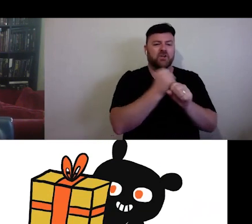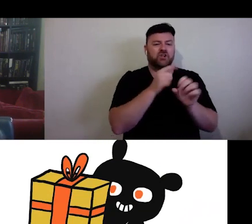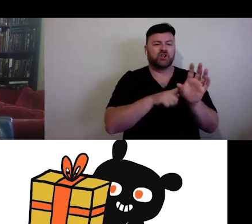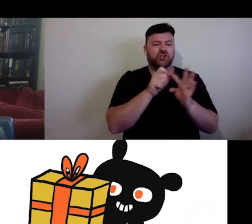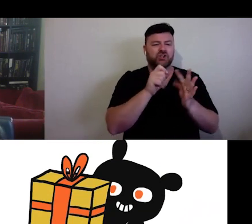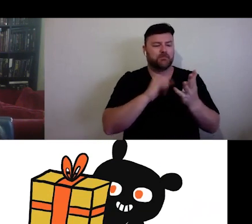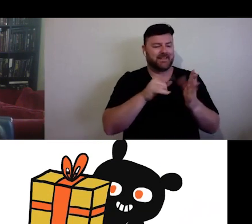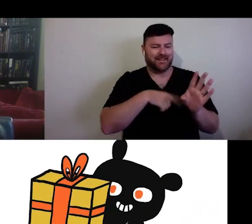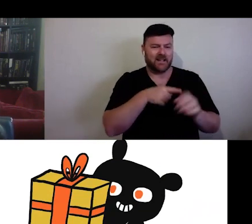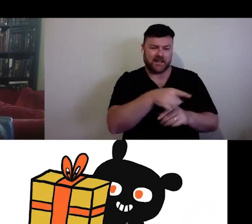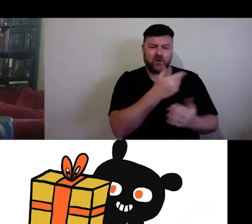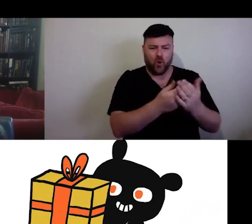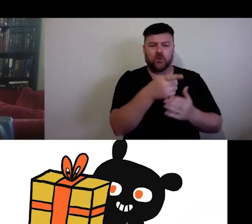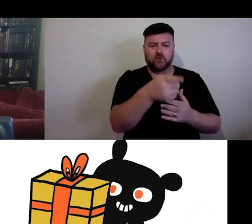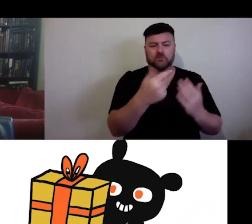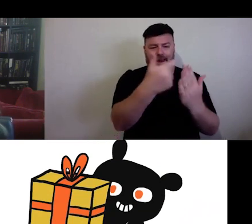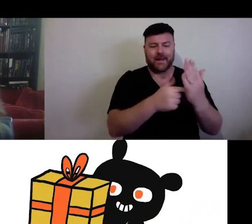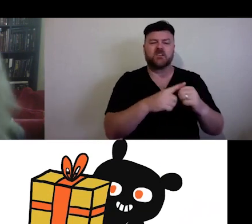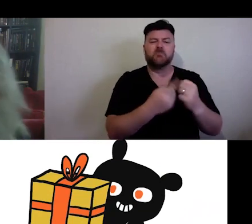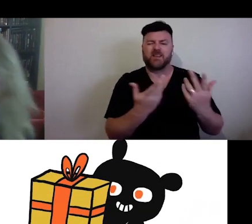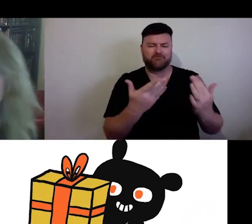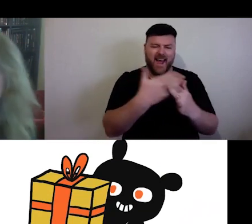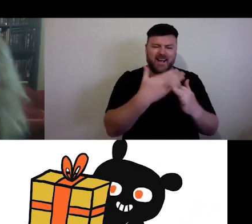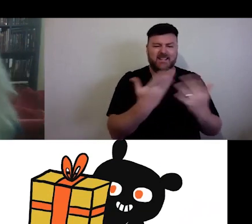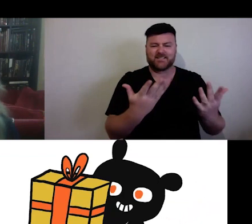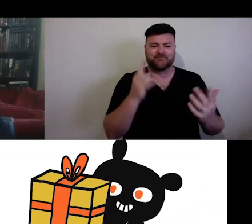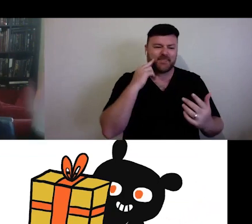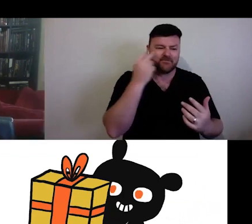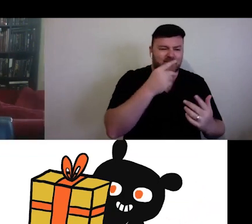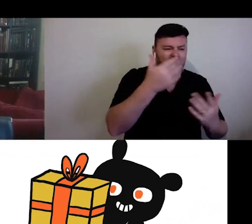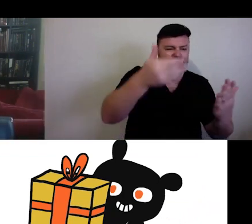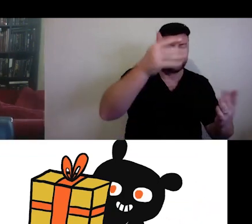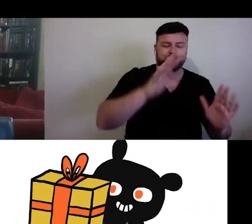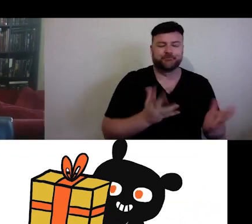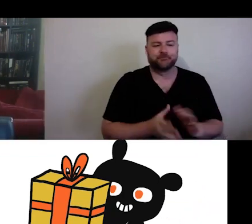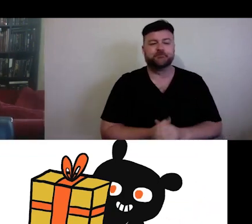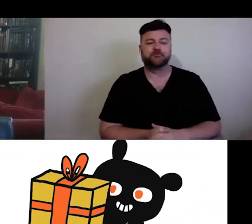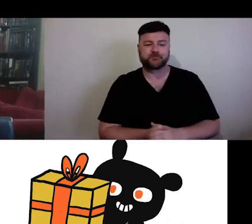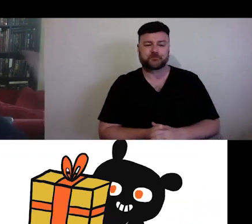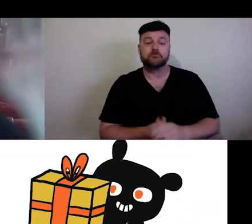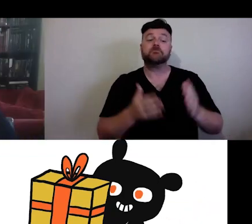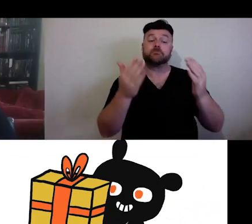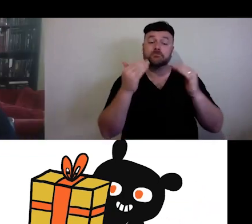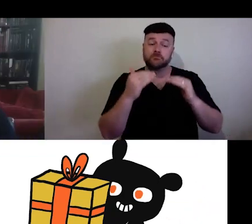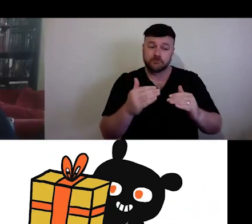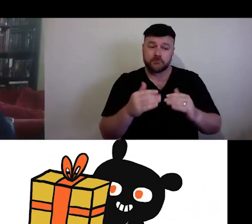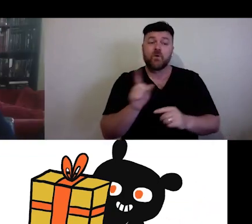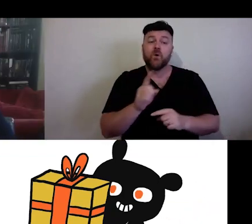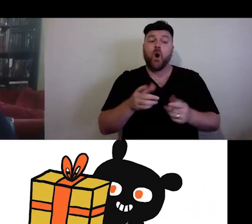So, yep. With new works - OK. There are changes to not just the way that it's experienced, but actually how it is made.